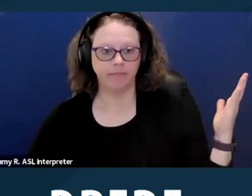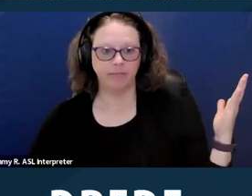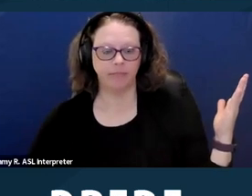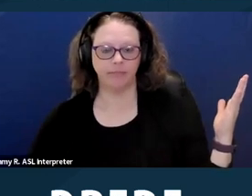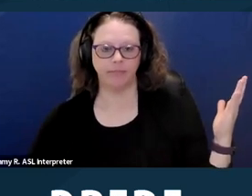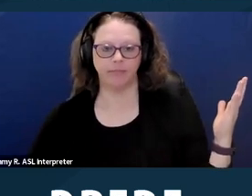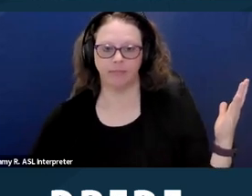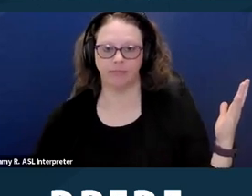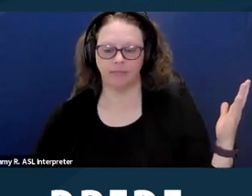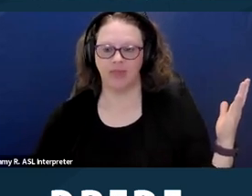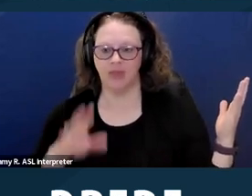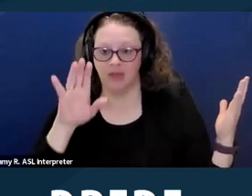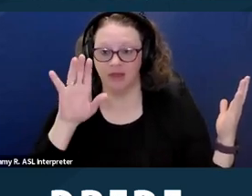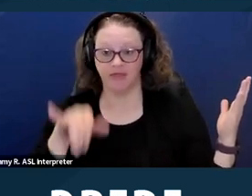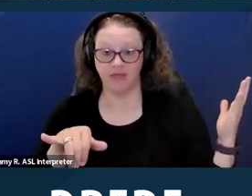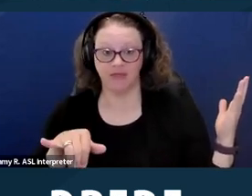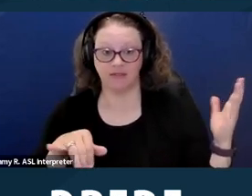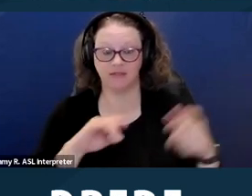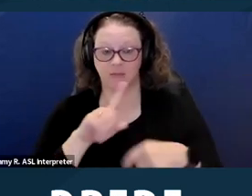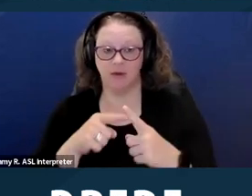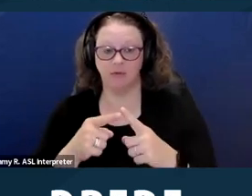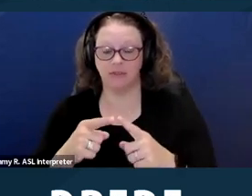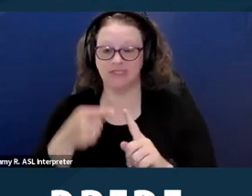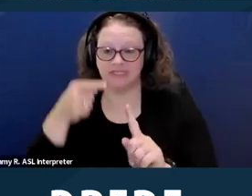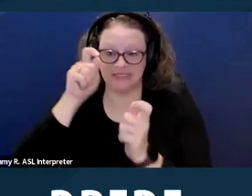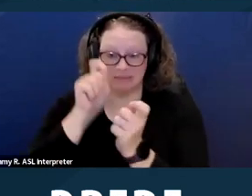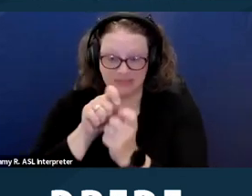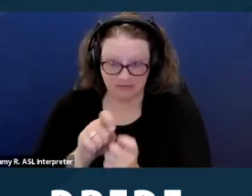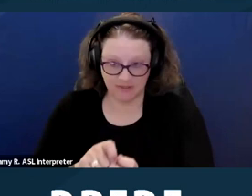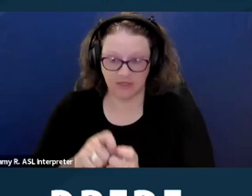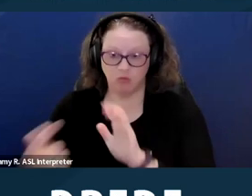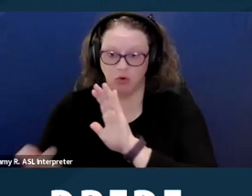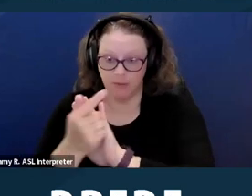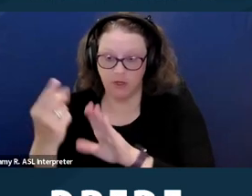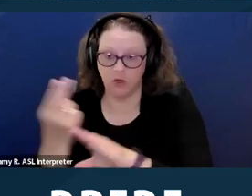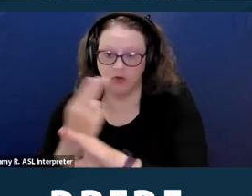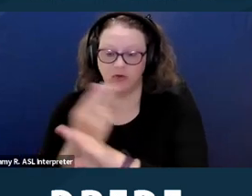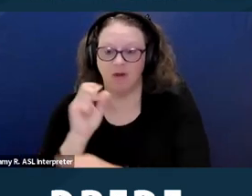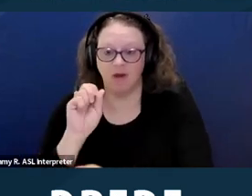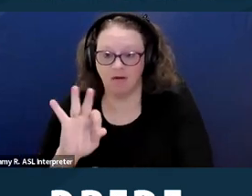This slide is about specific prohibited uses of criminal history information. I'm gonna give a moment,